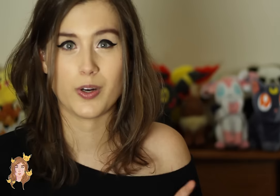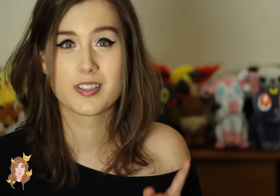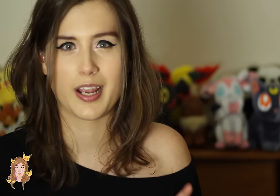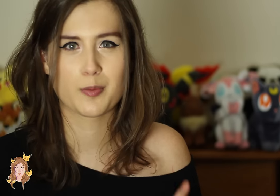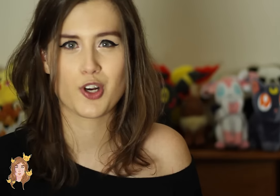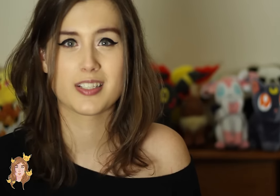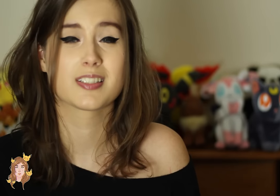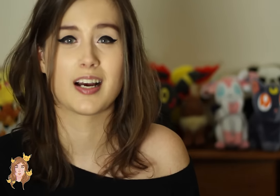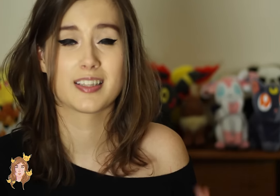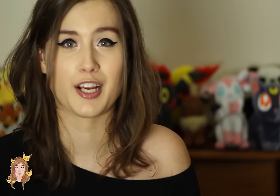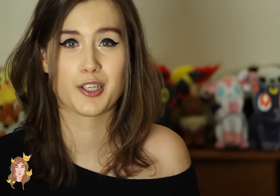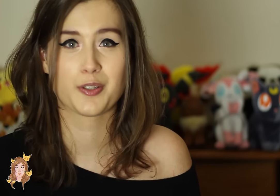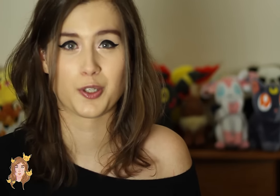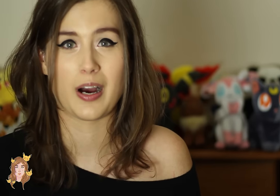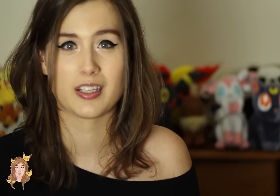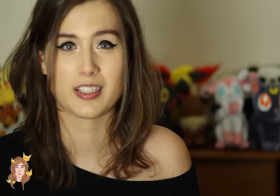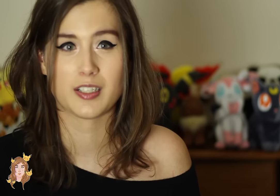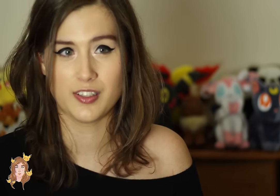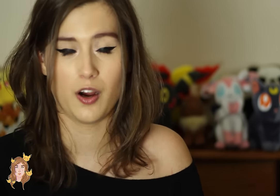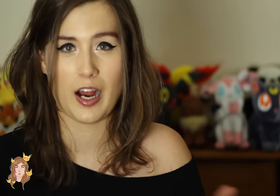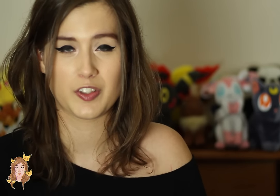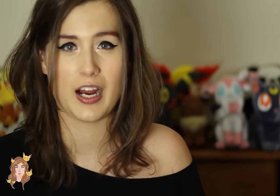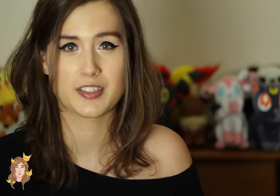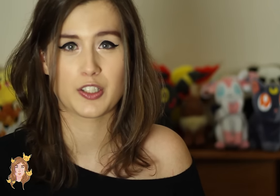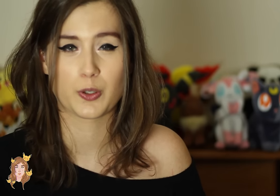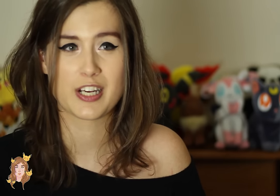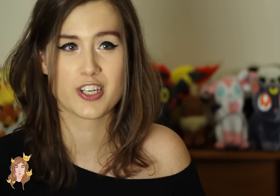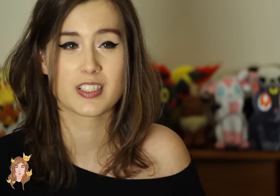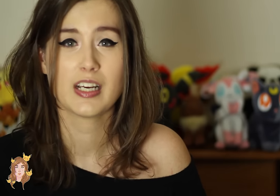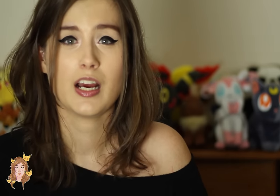When Sam’s trying to sign “thank you” to Eileen, you know, after asking her questions,